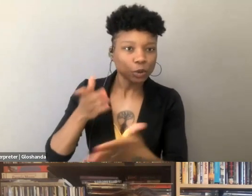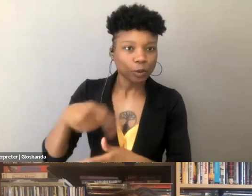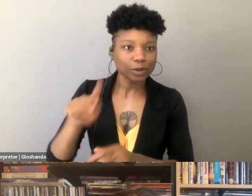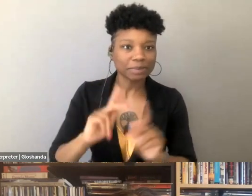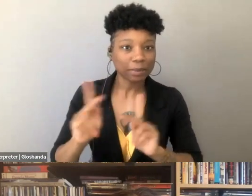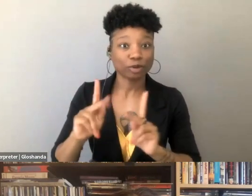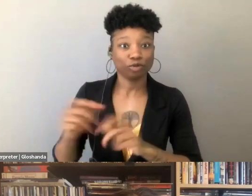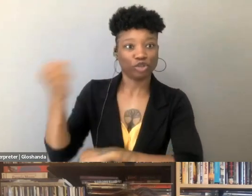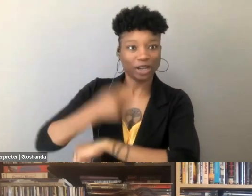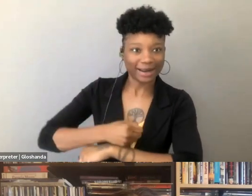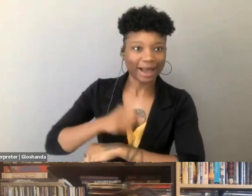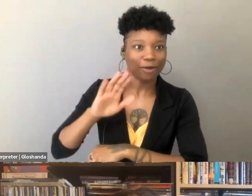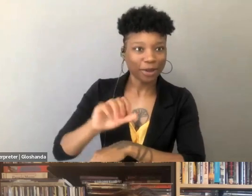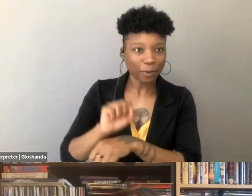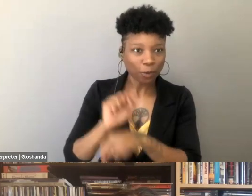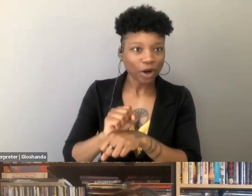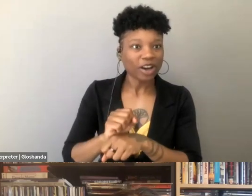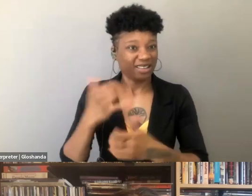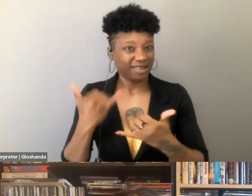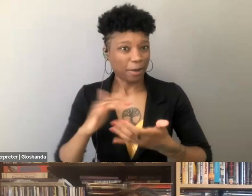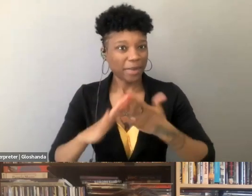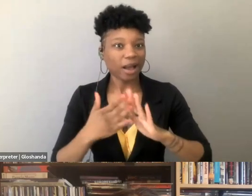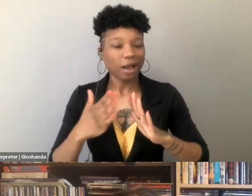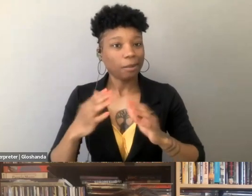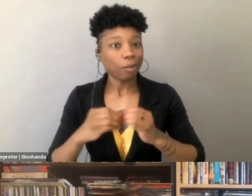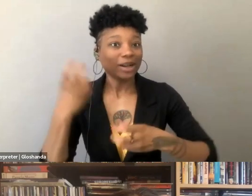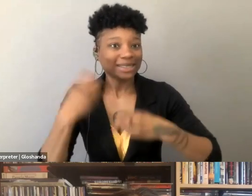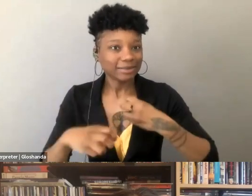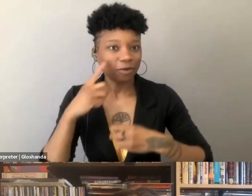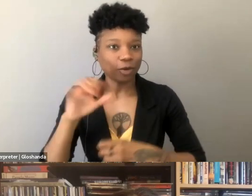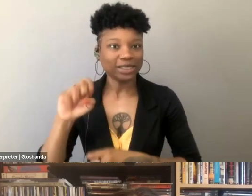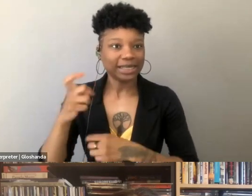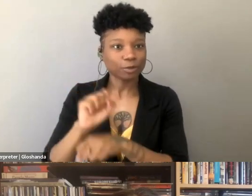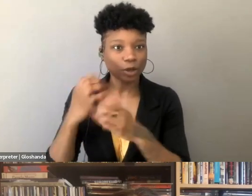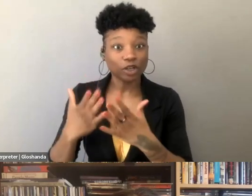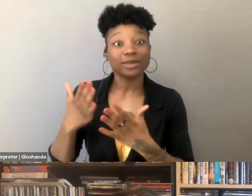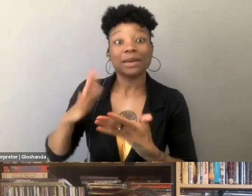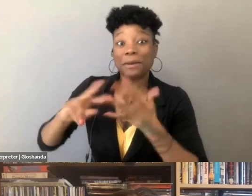it is also, you know, in many ways made a lot of that work more dangerous. So it's a classic example of